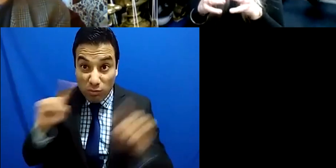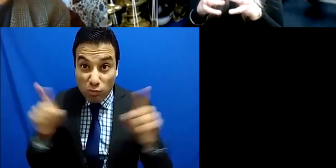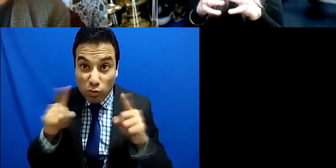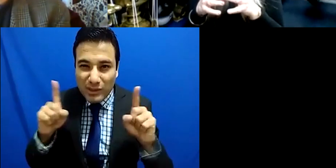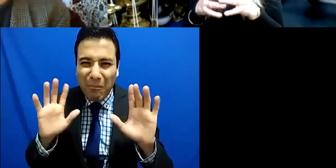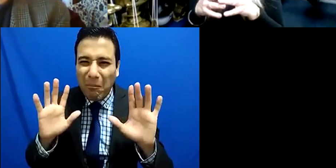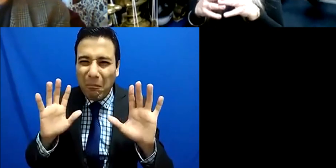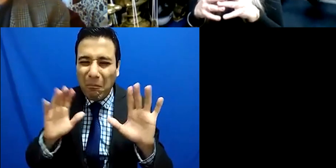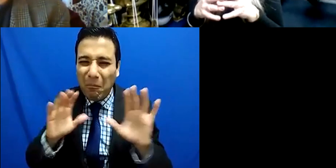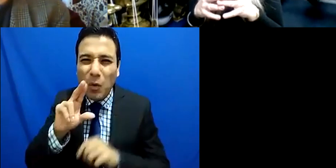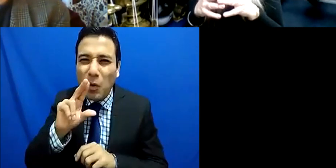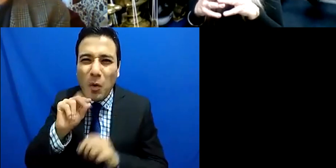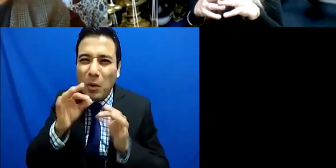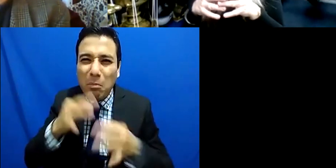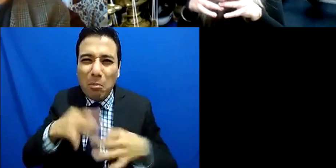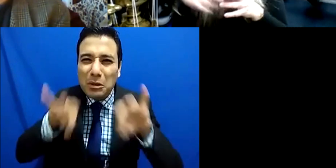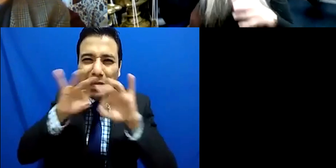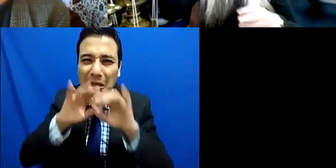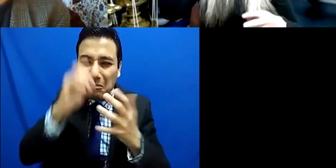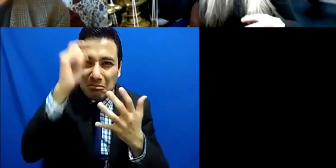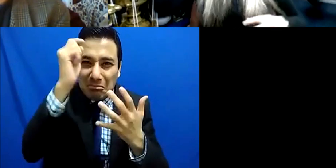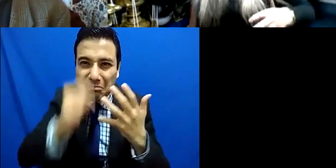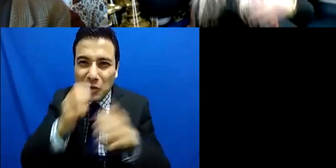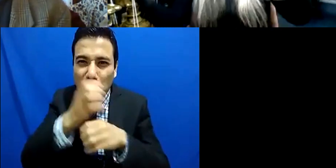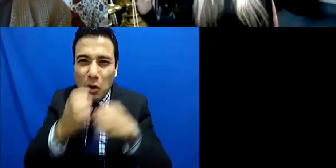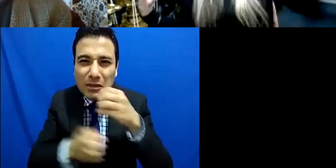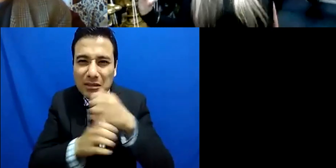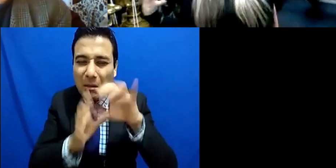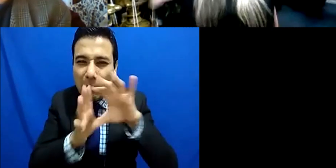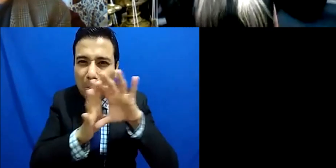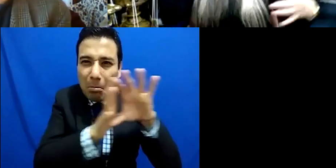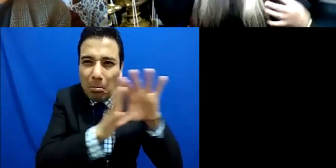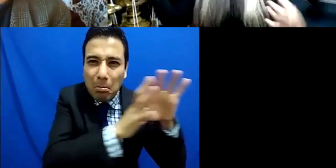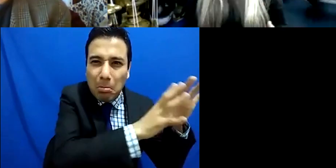things that we can do is sort of almost take off the tags that we give ourselves